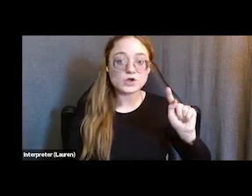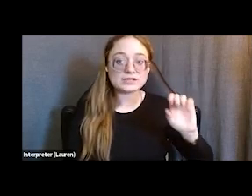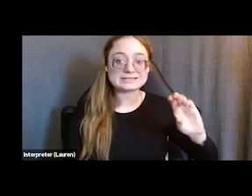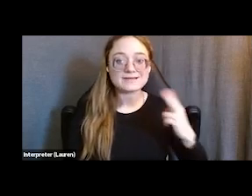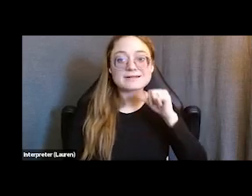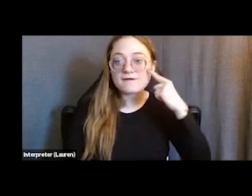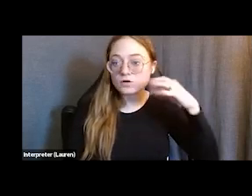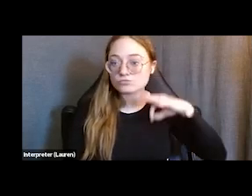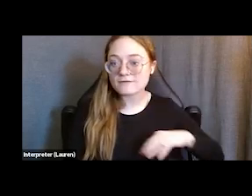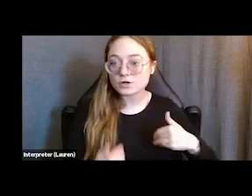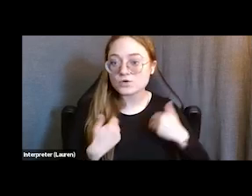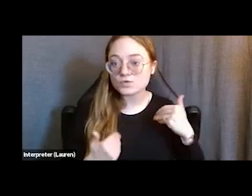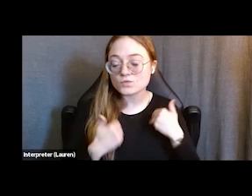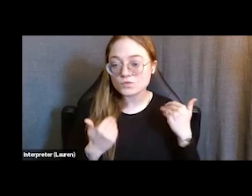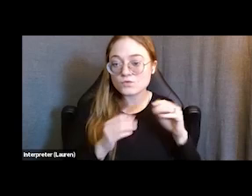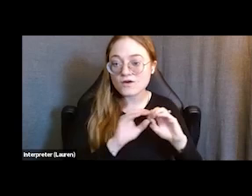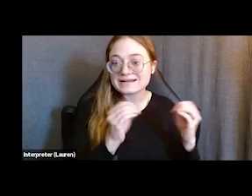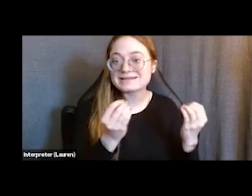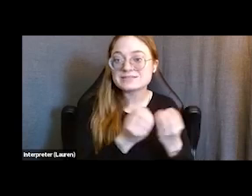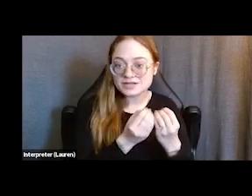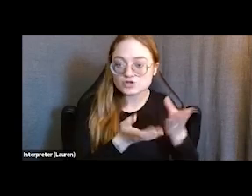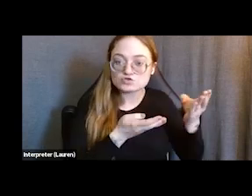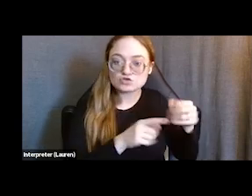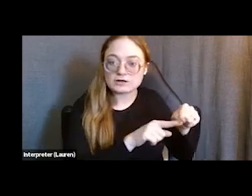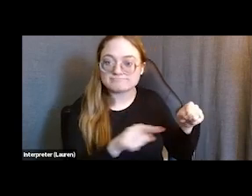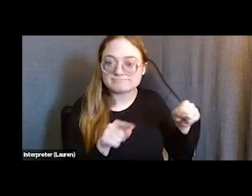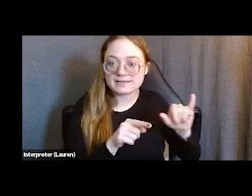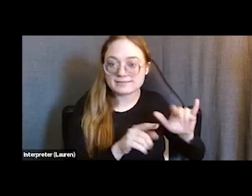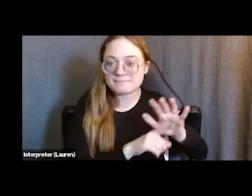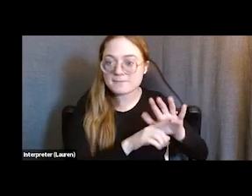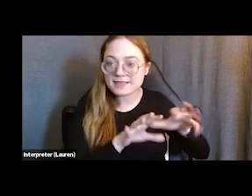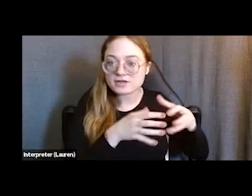that serves emerging proven risk young adults. And what that means for us